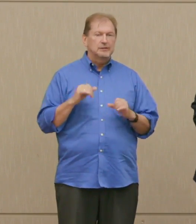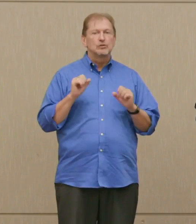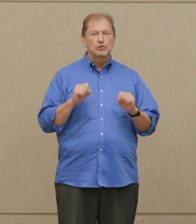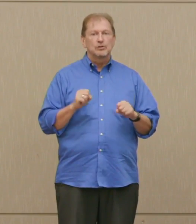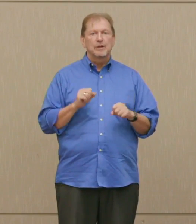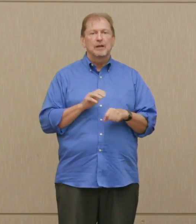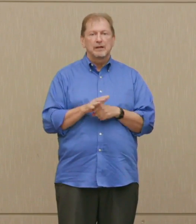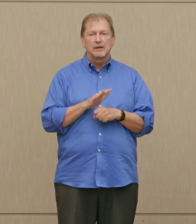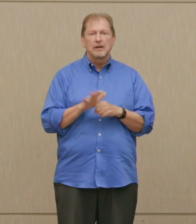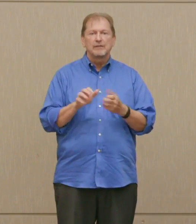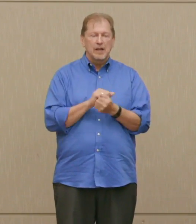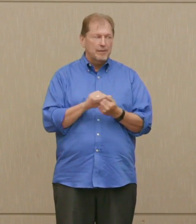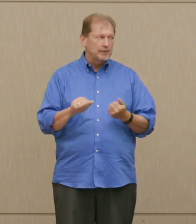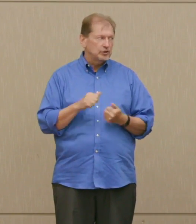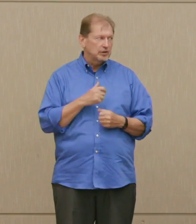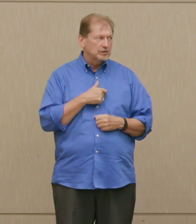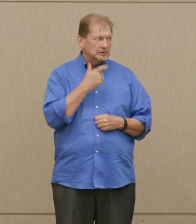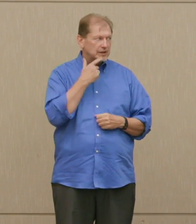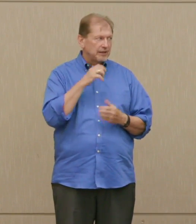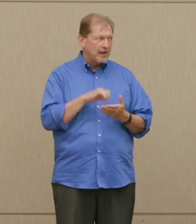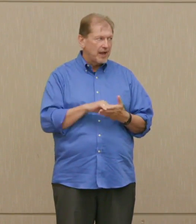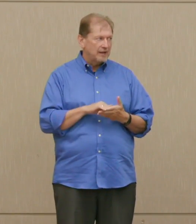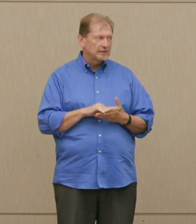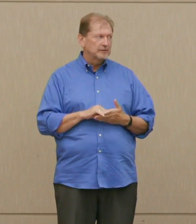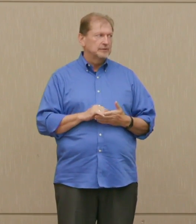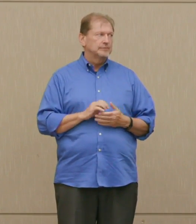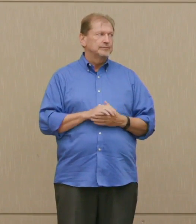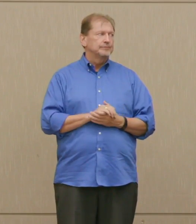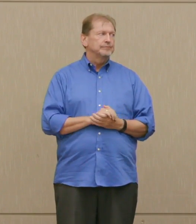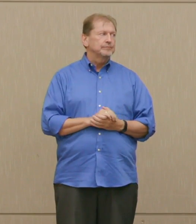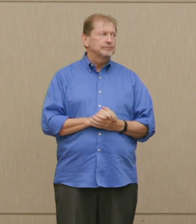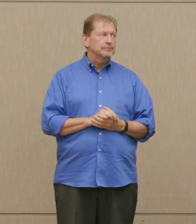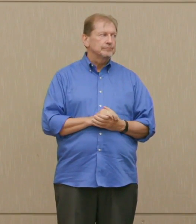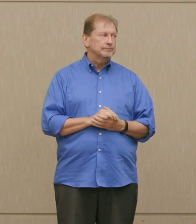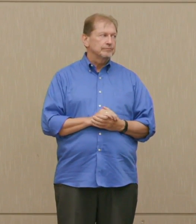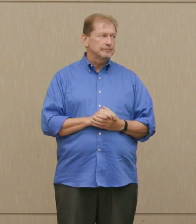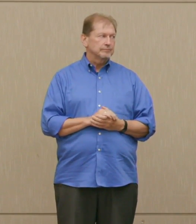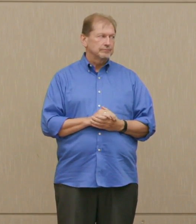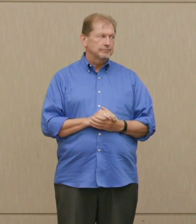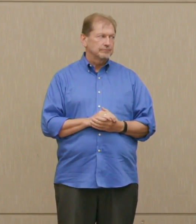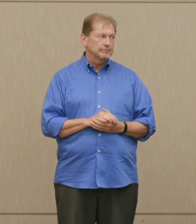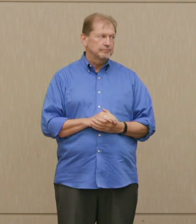To say that, I'm sorry, if every country, not just we.